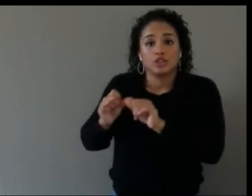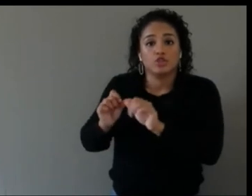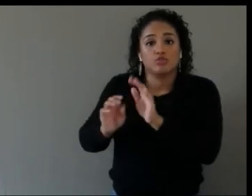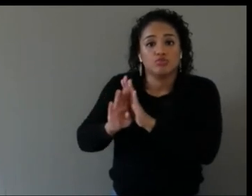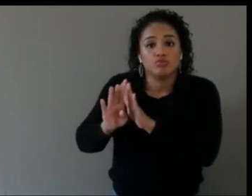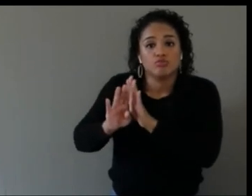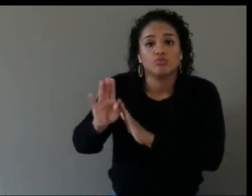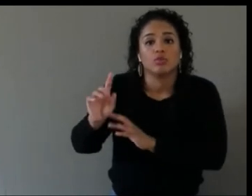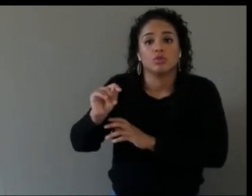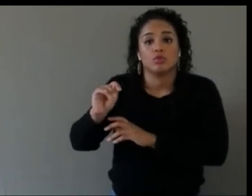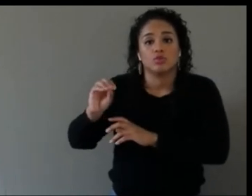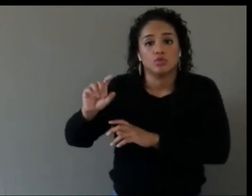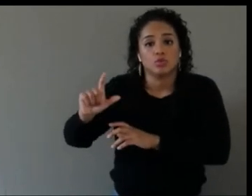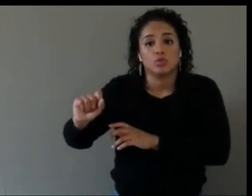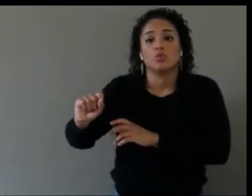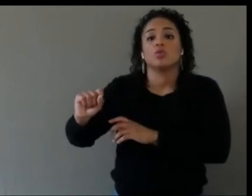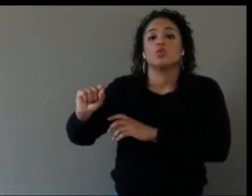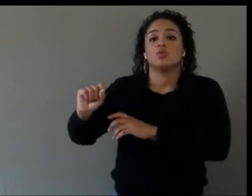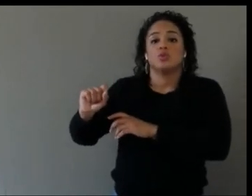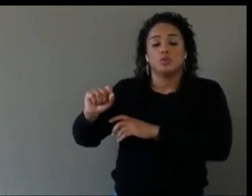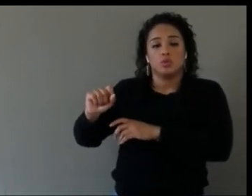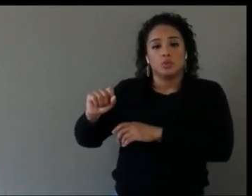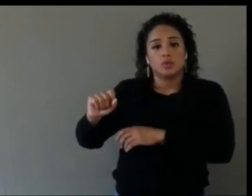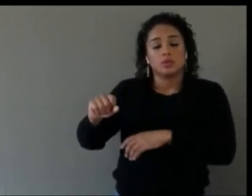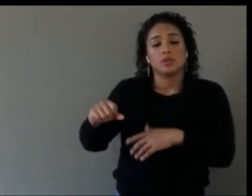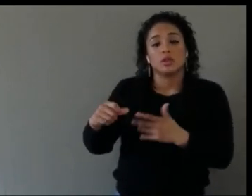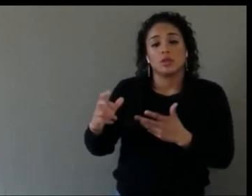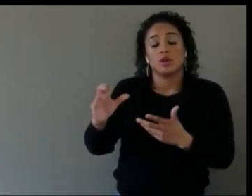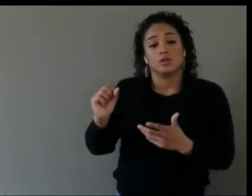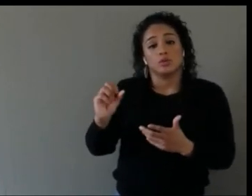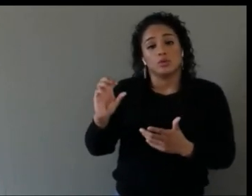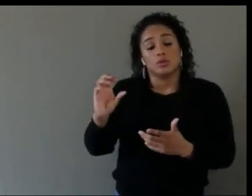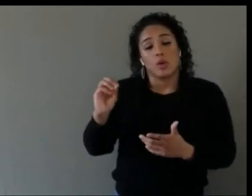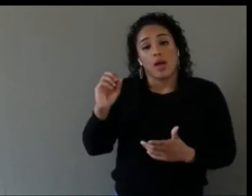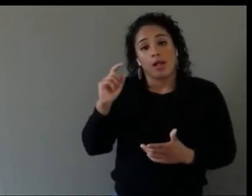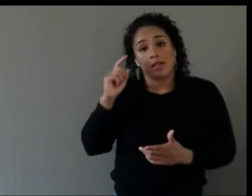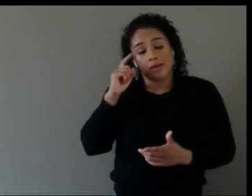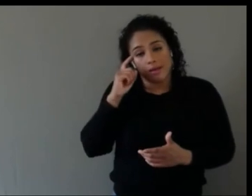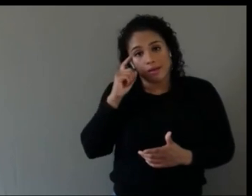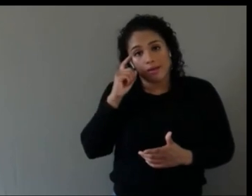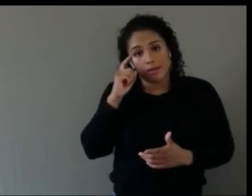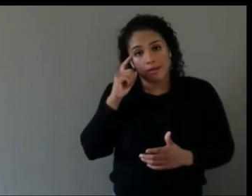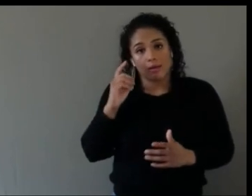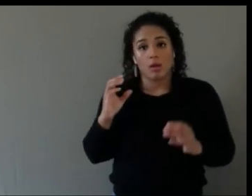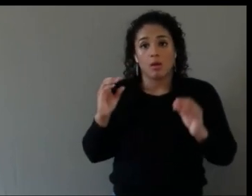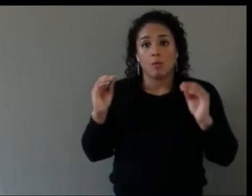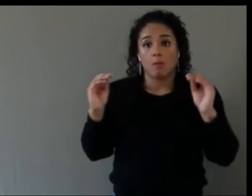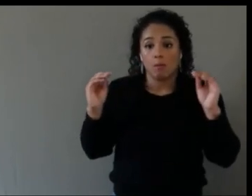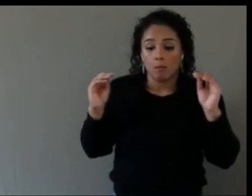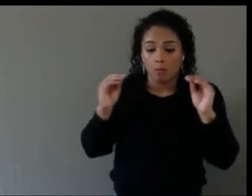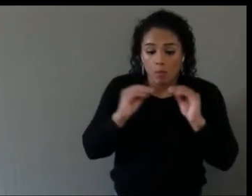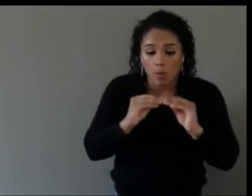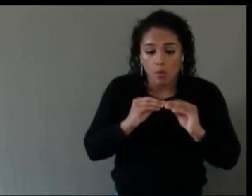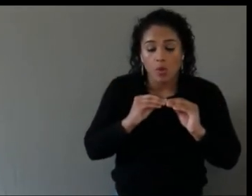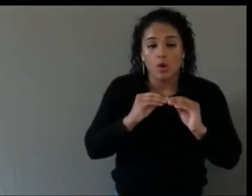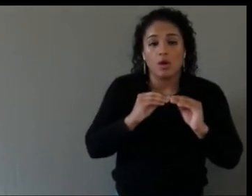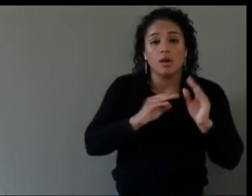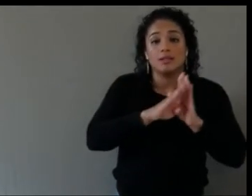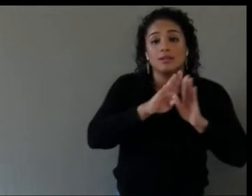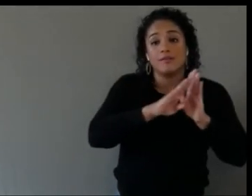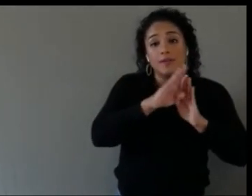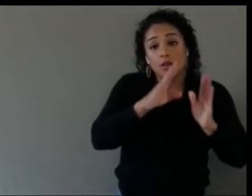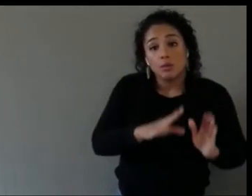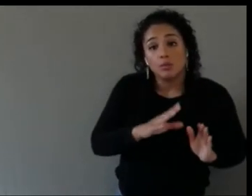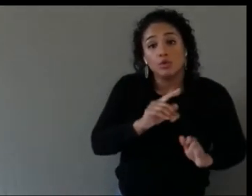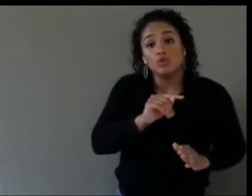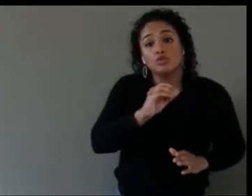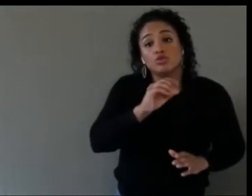the XR space, so I think more tools for developers to implement these various options.